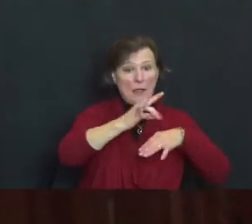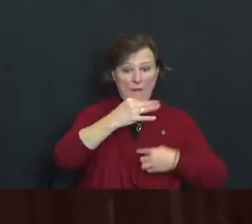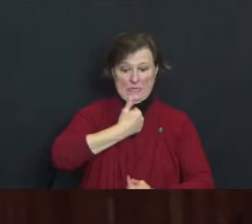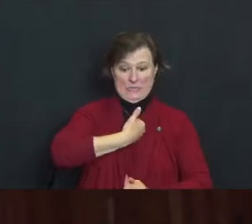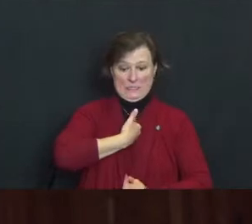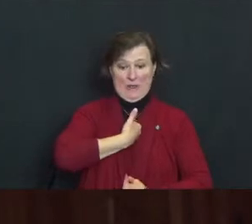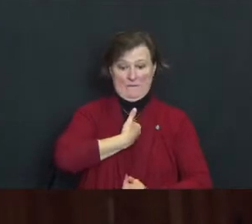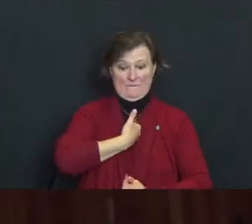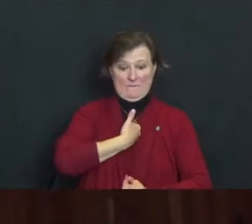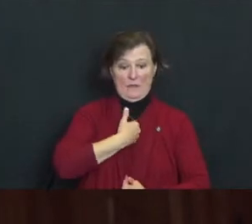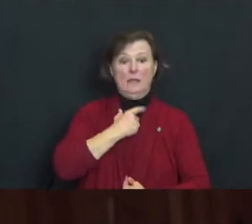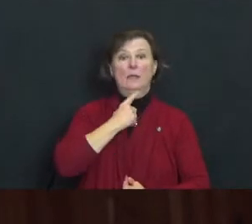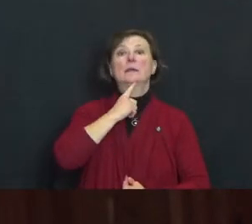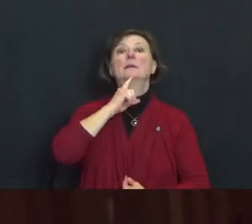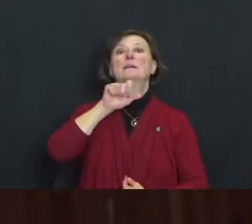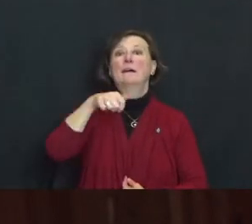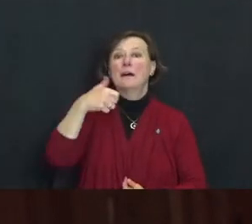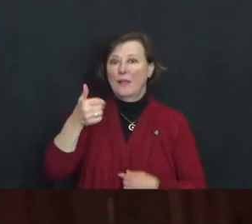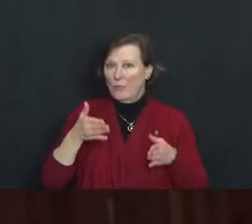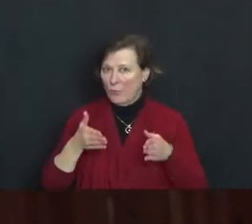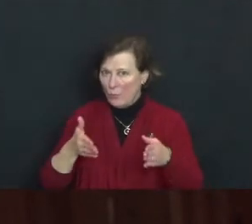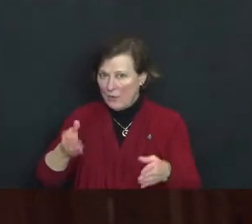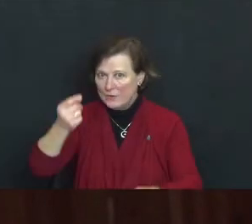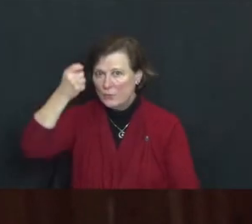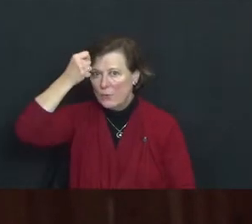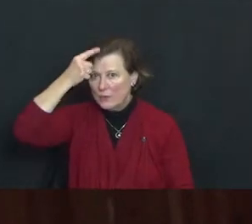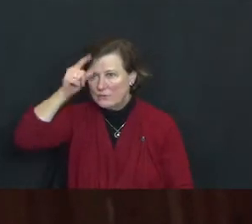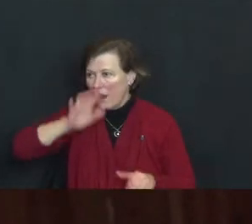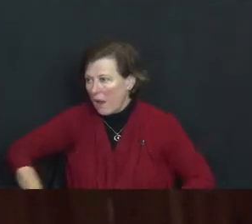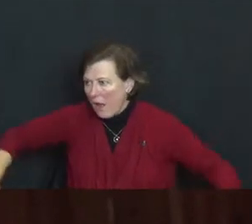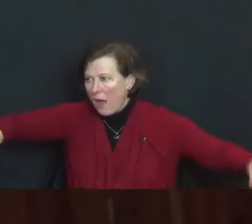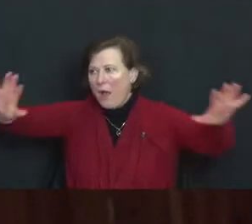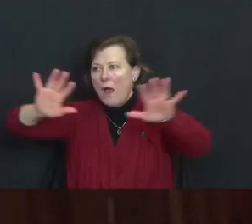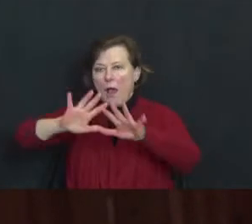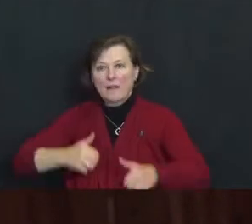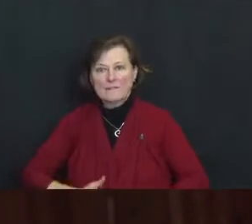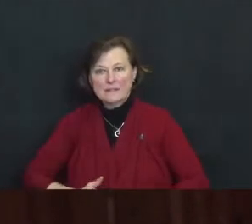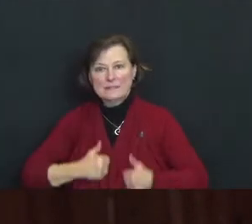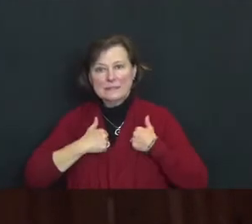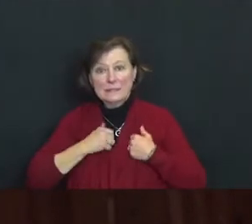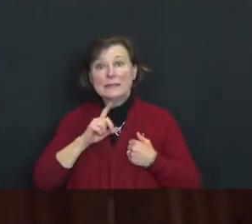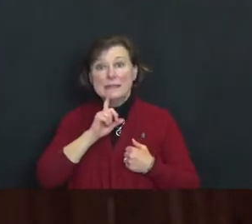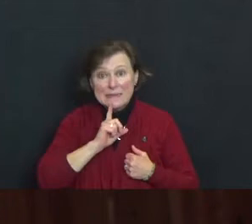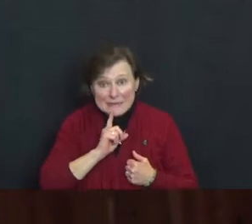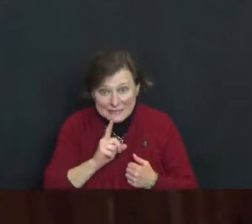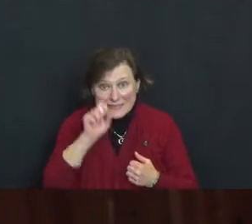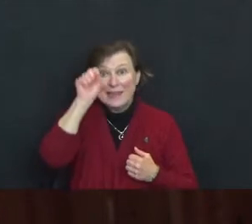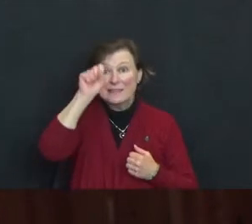way of understanding the fact that all of existence is not only interconnected but completely